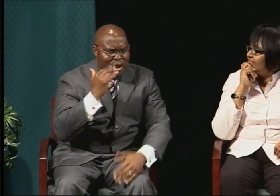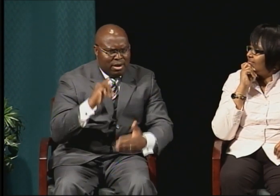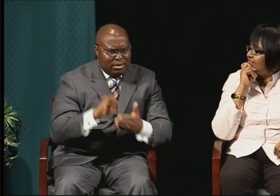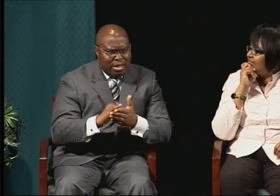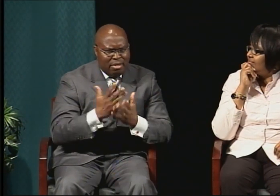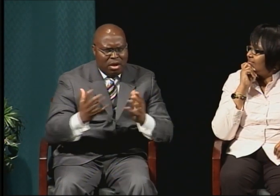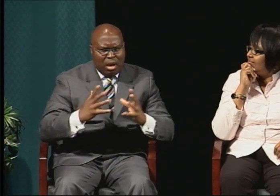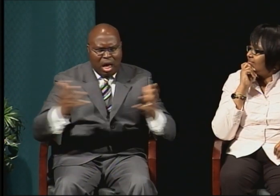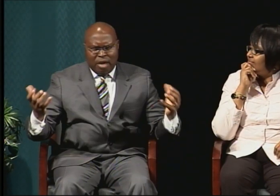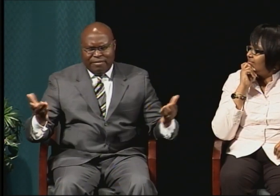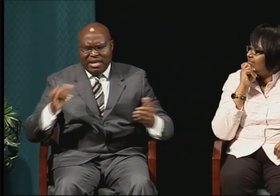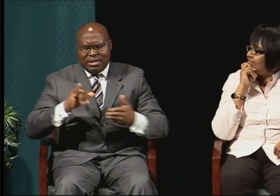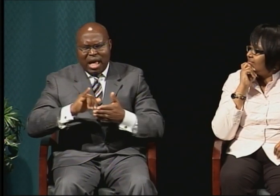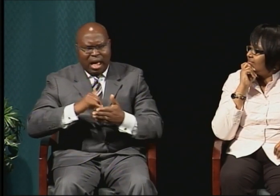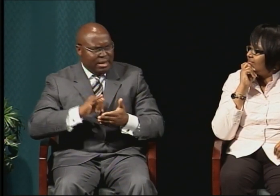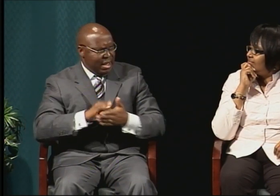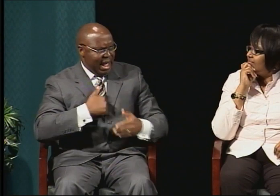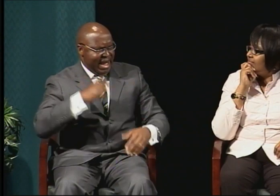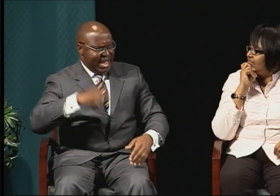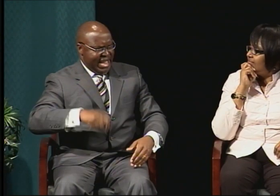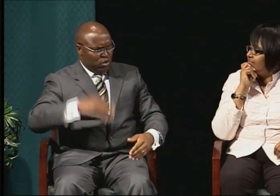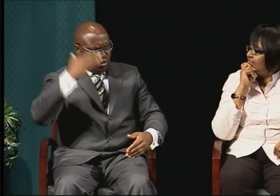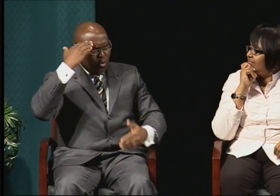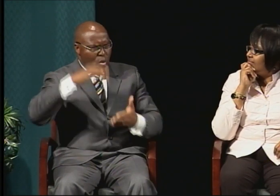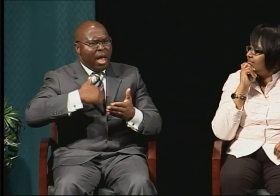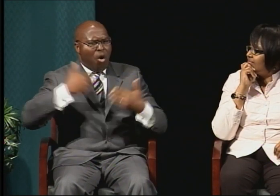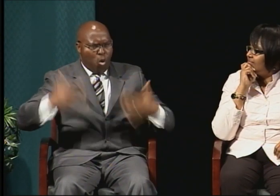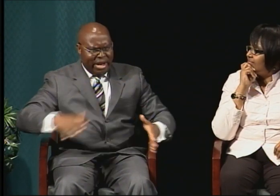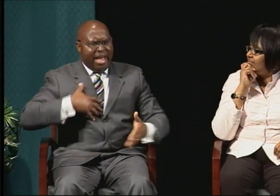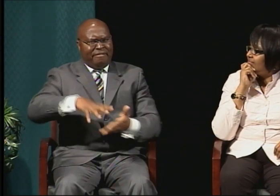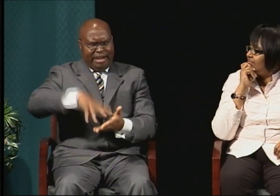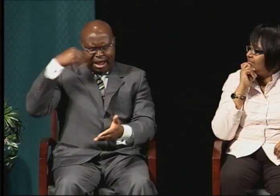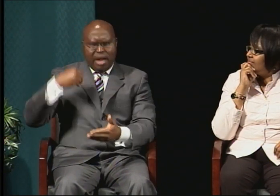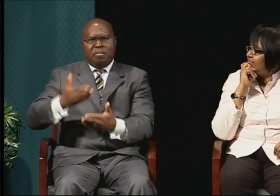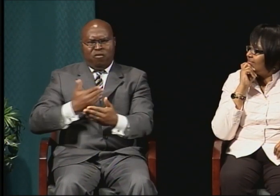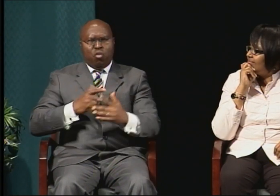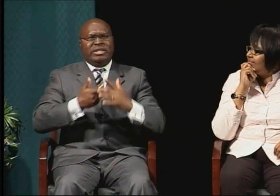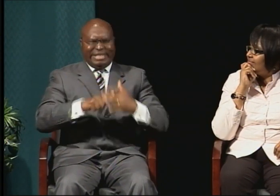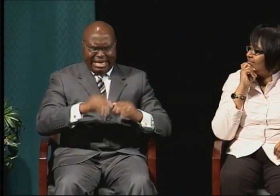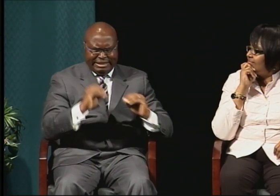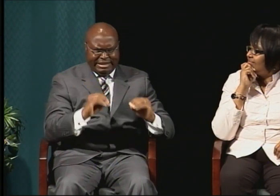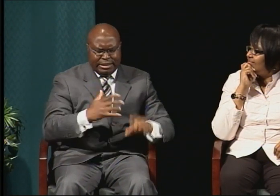And there were many things that I realized I didn't know.